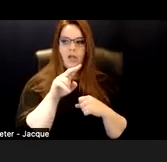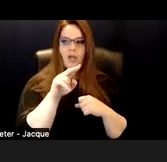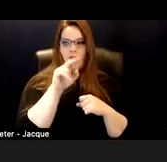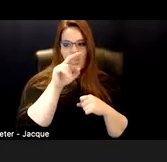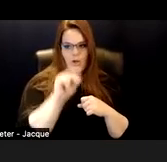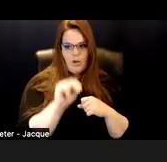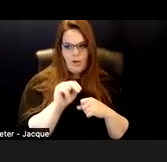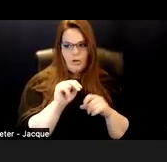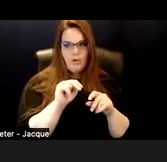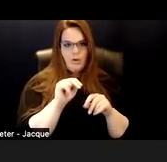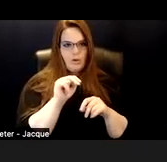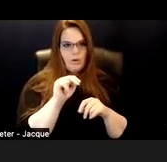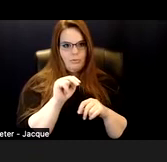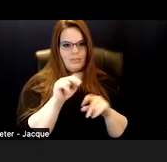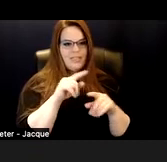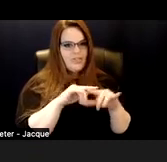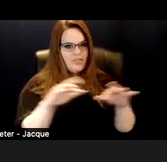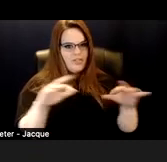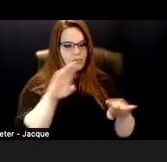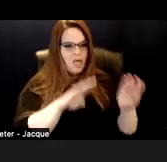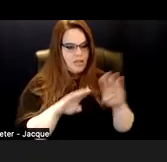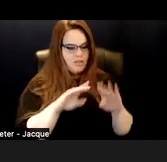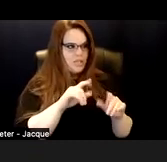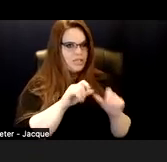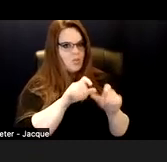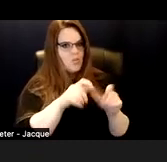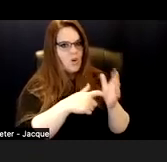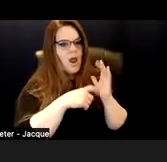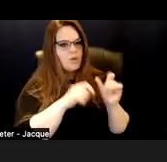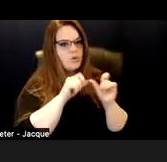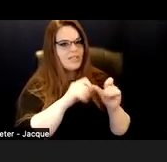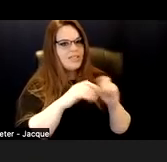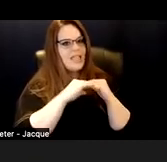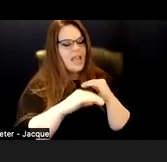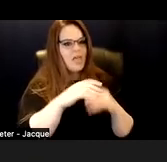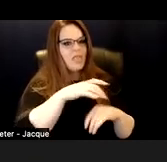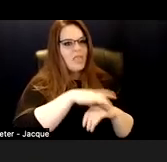so respecting neurodiversity is necessary for a sustainable, flourishing, human society."